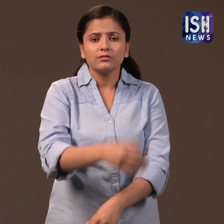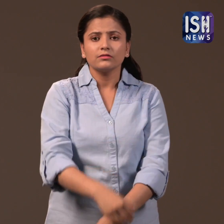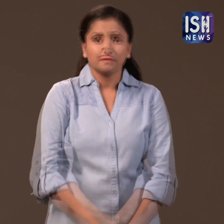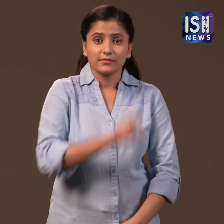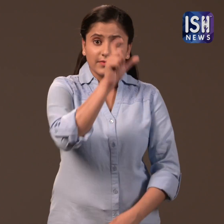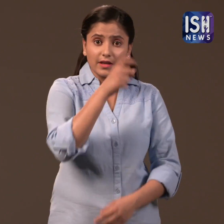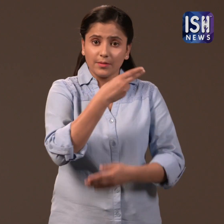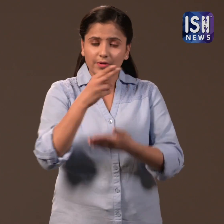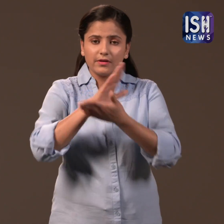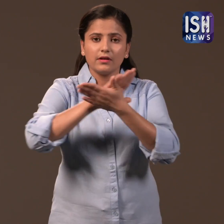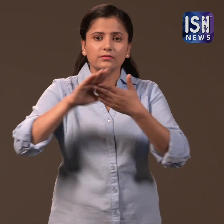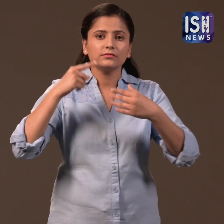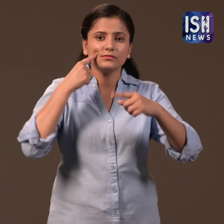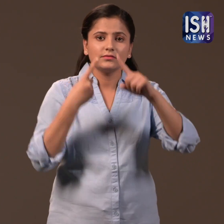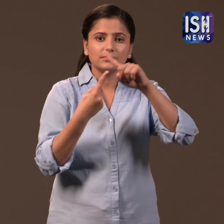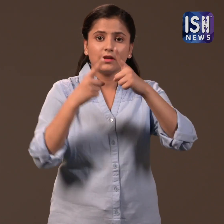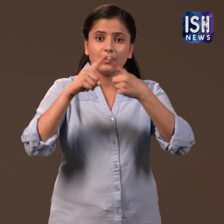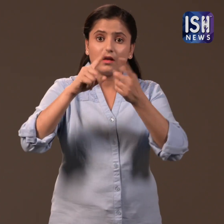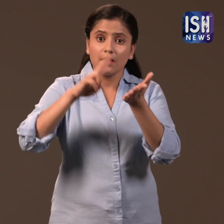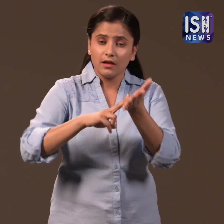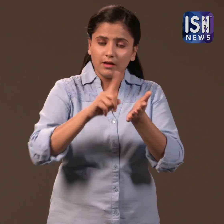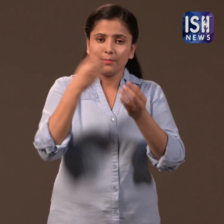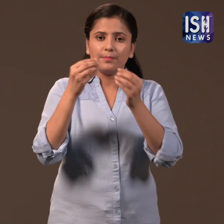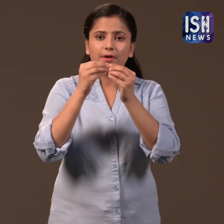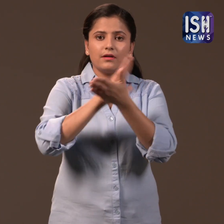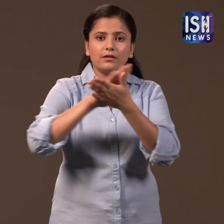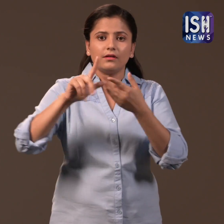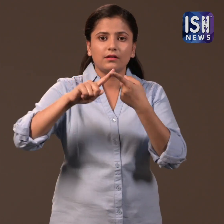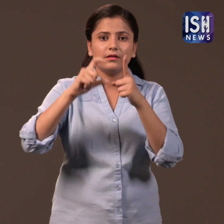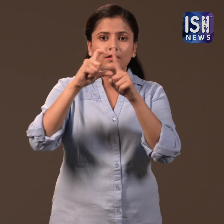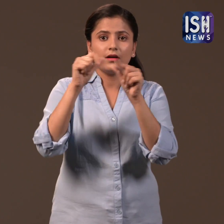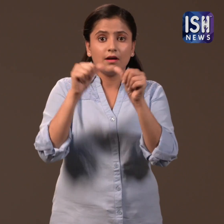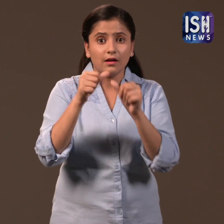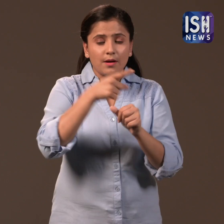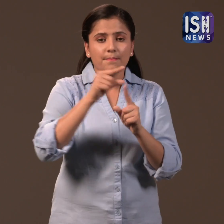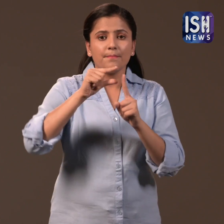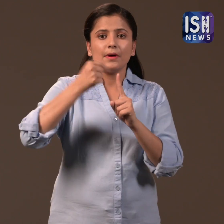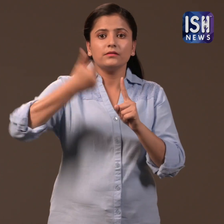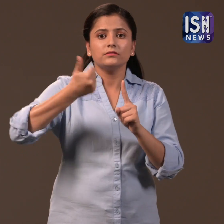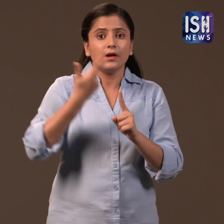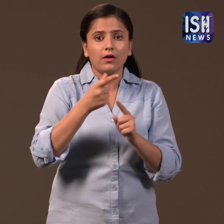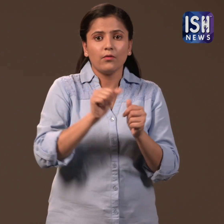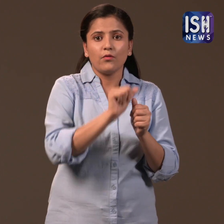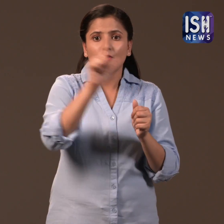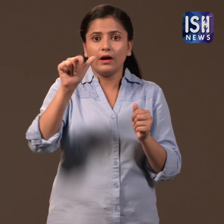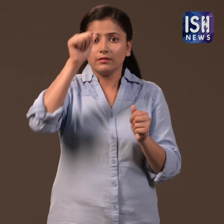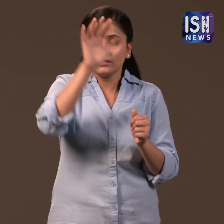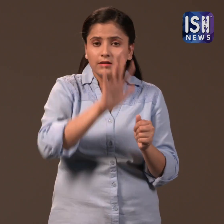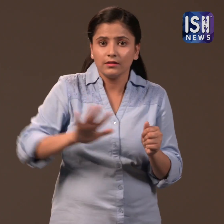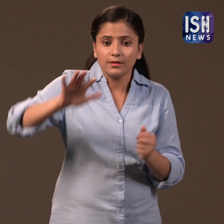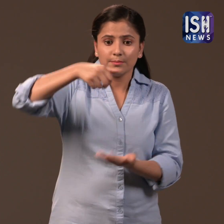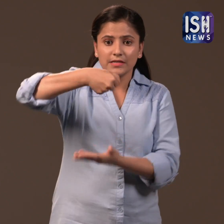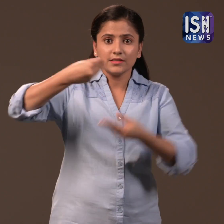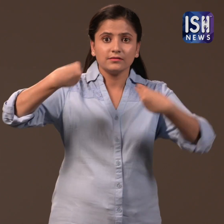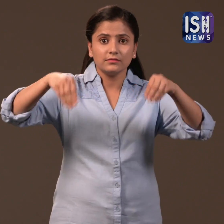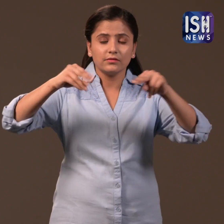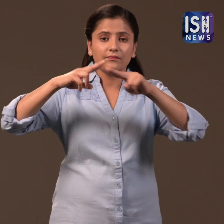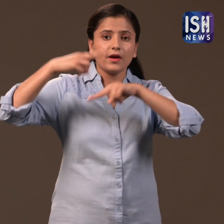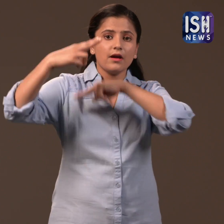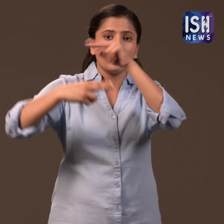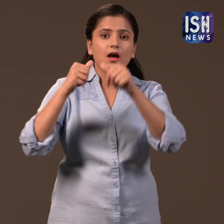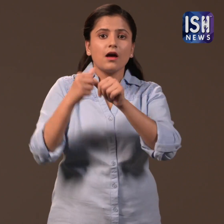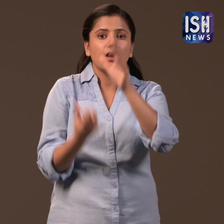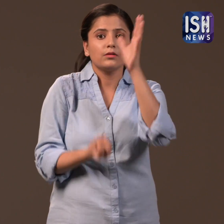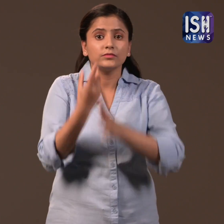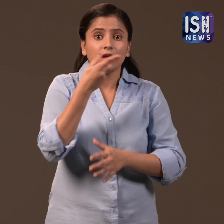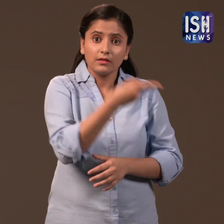Hiten Bheda is the President of the All India Plastics Manufacturers Association.